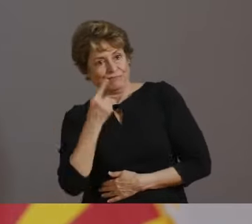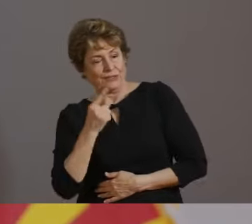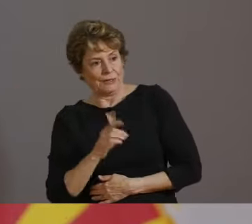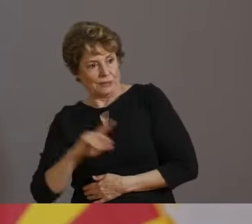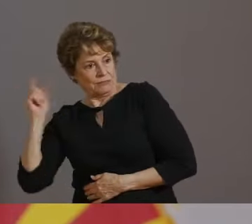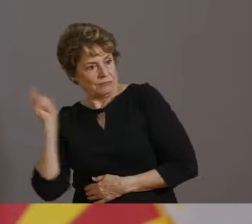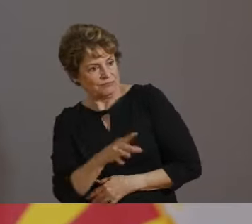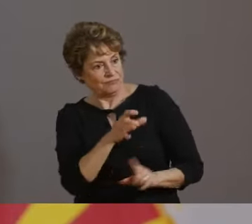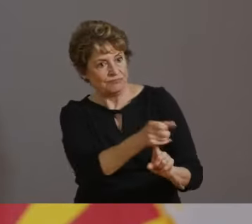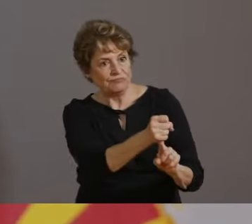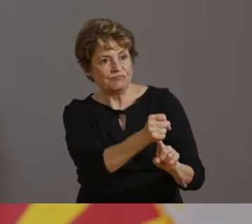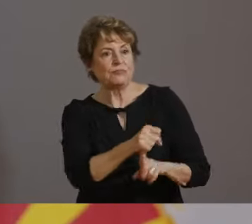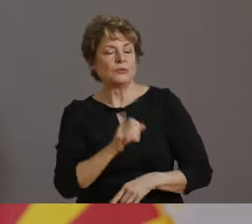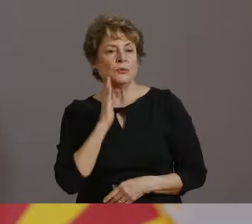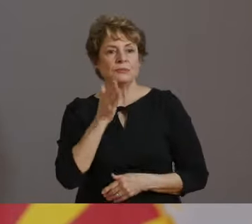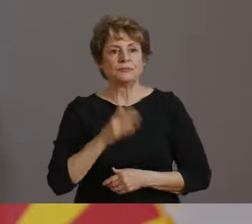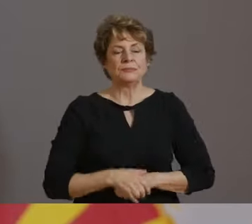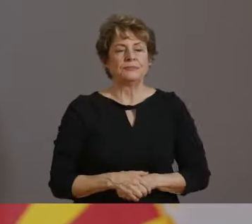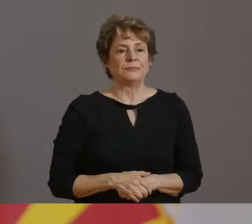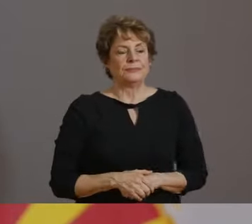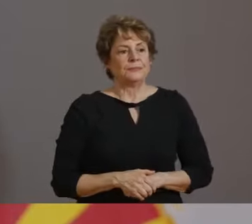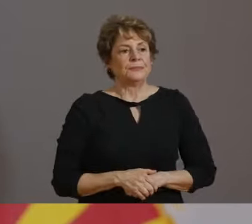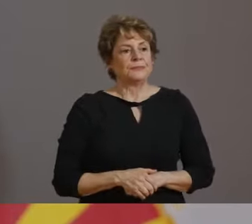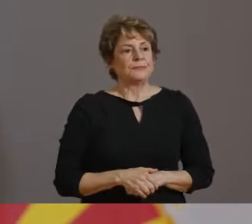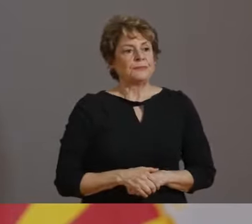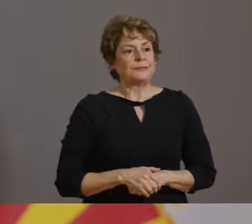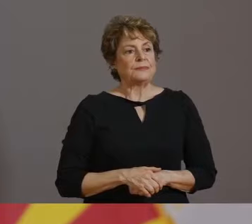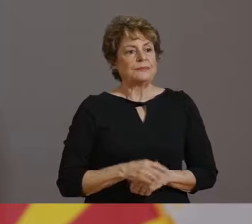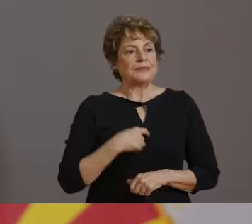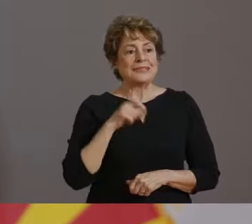IF YOU SEE A BUSINESS THAT IS NOT FOLLOWING THE REQUIREMENTS, PLEASE SUBMIT A COMPLAINT